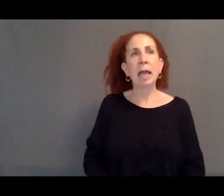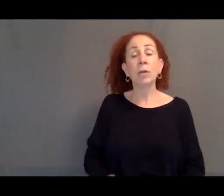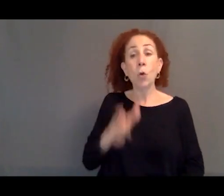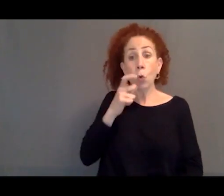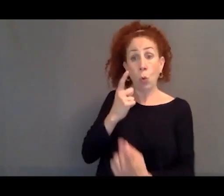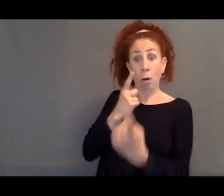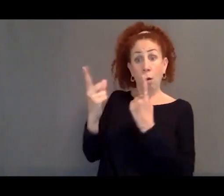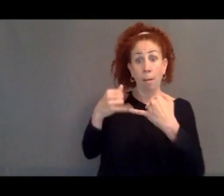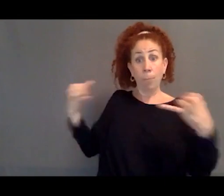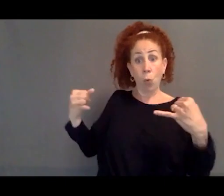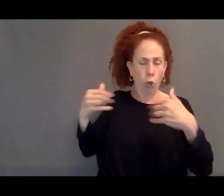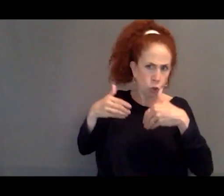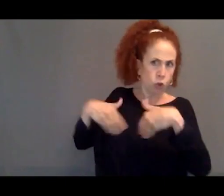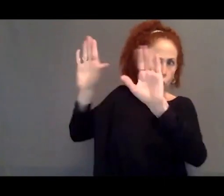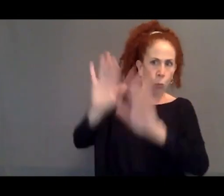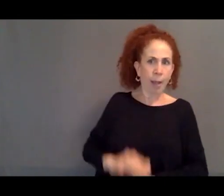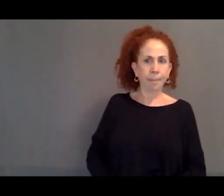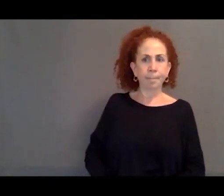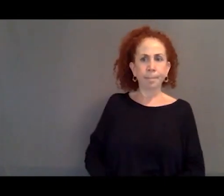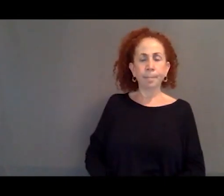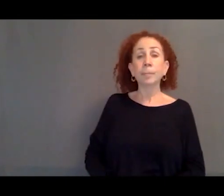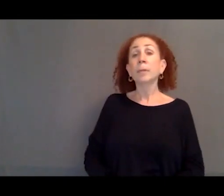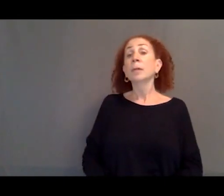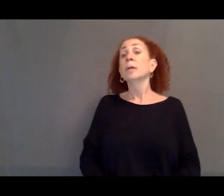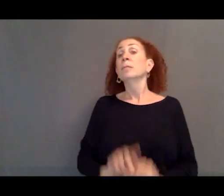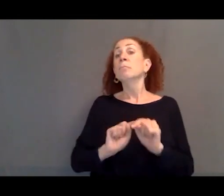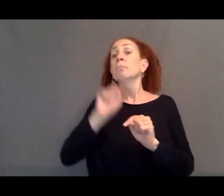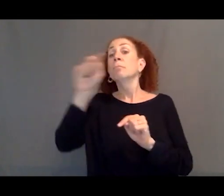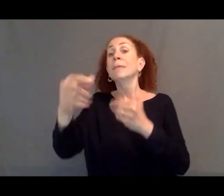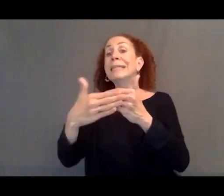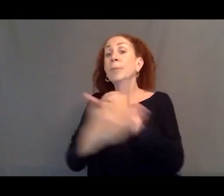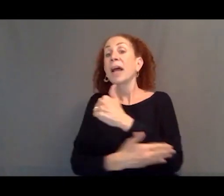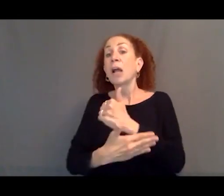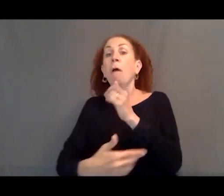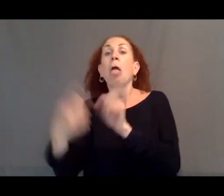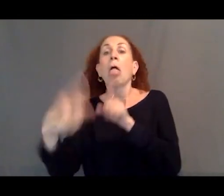You coerce or bribe neighboring middle-income countries to sort of keep them in detention